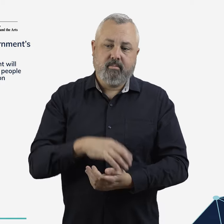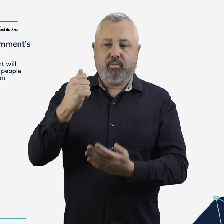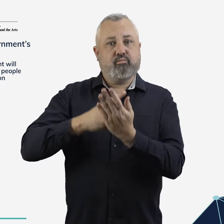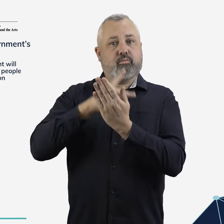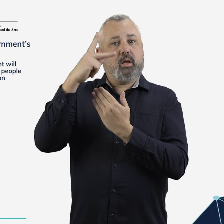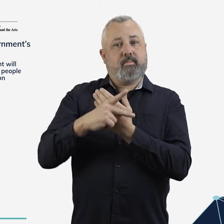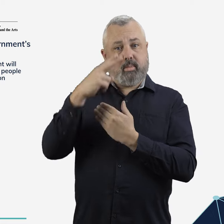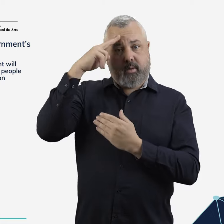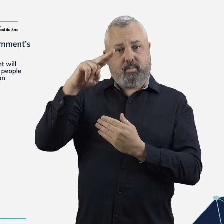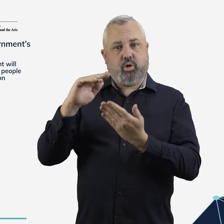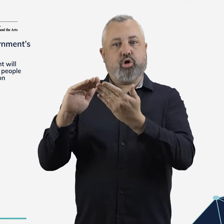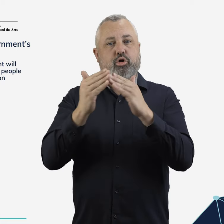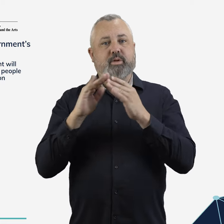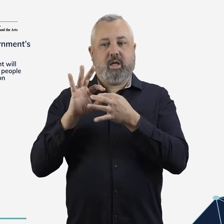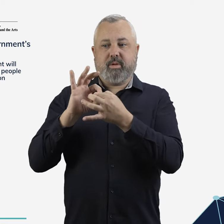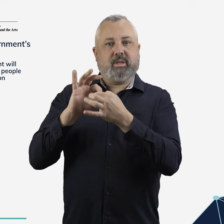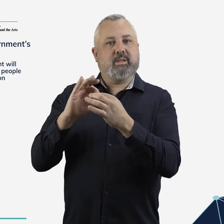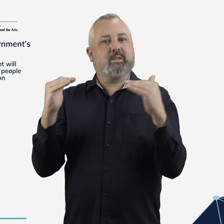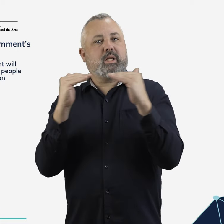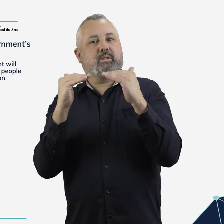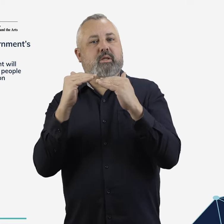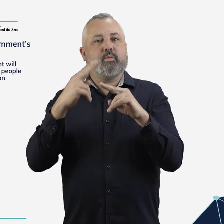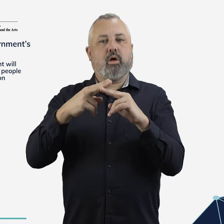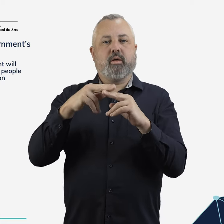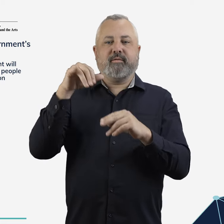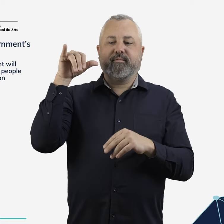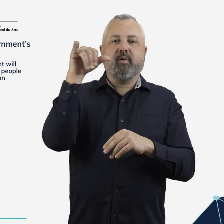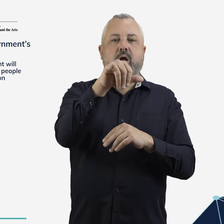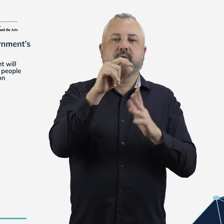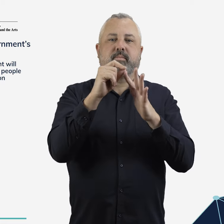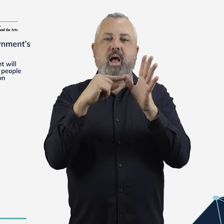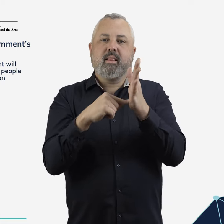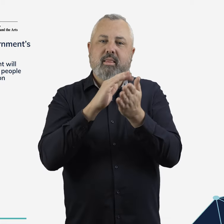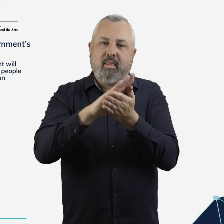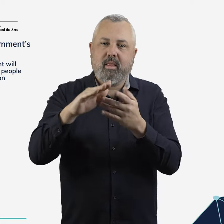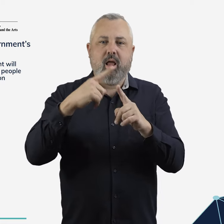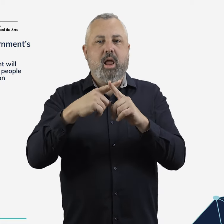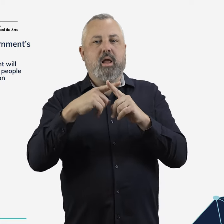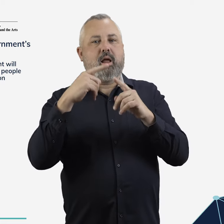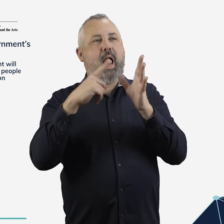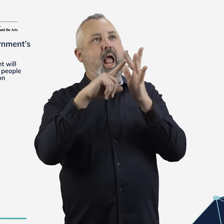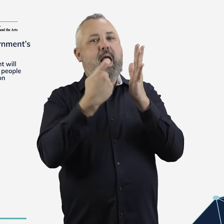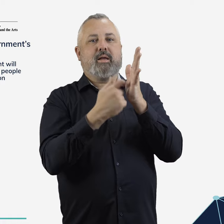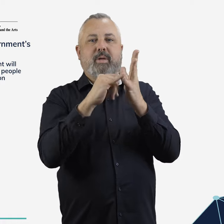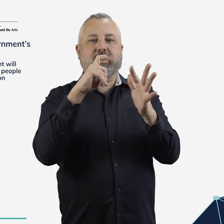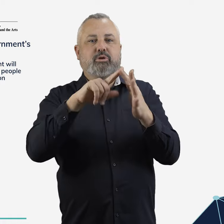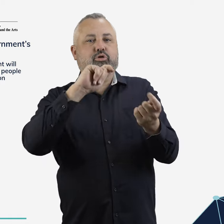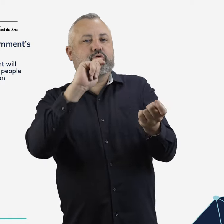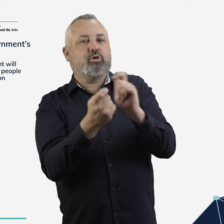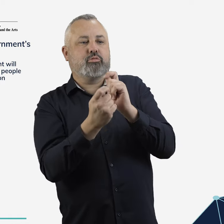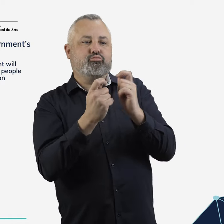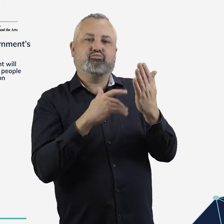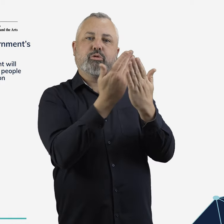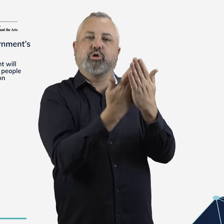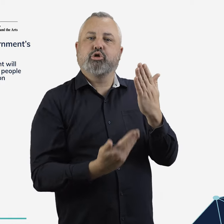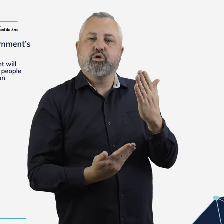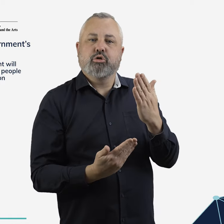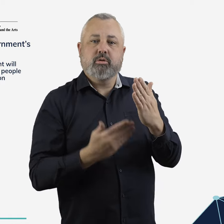Through the Community Engagement Standard for Flight Path and Airspace Change Proposals, the